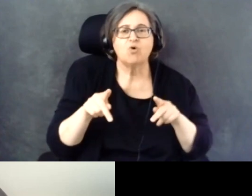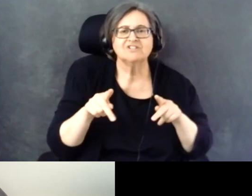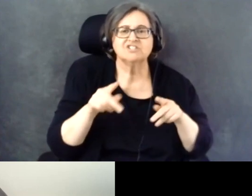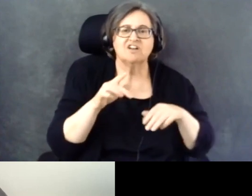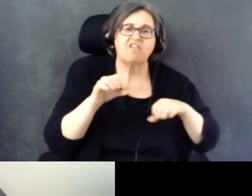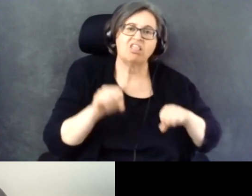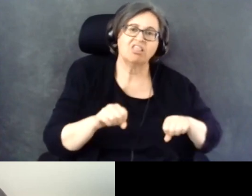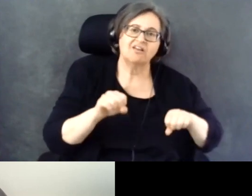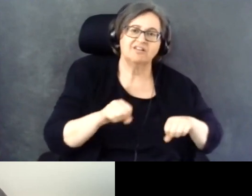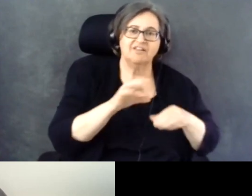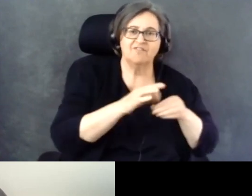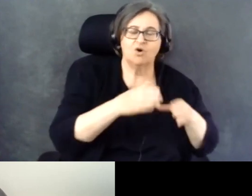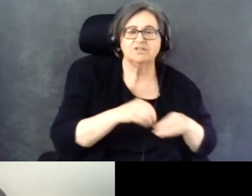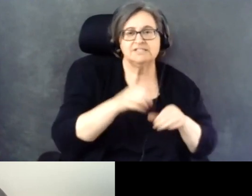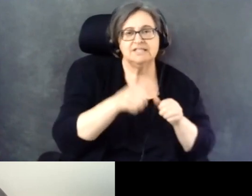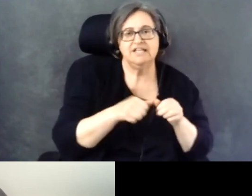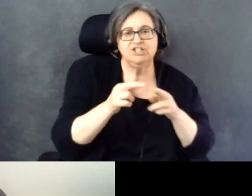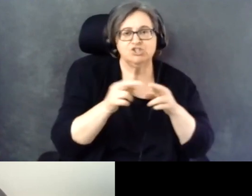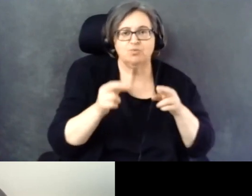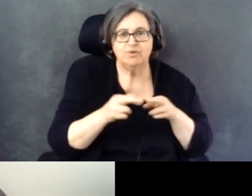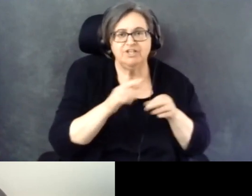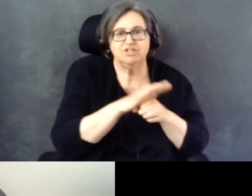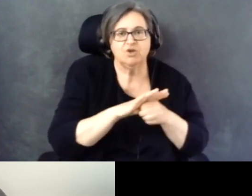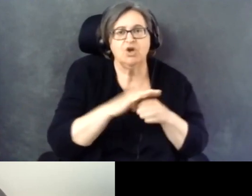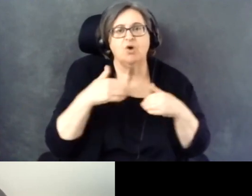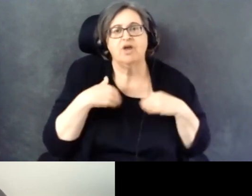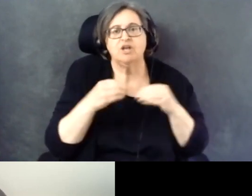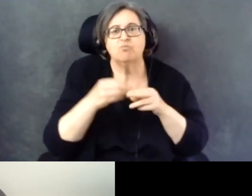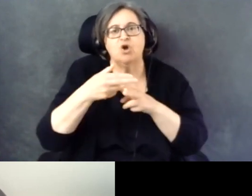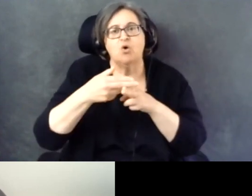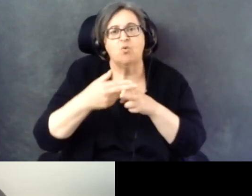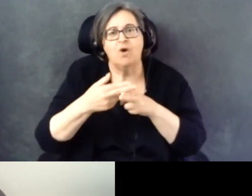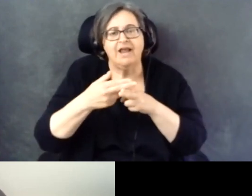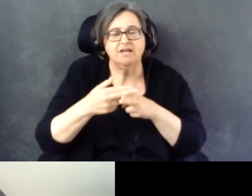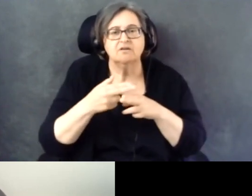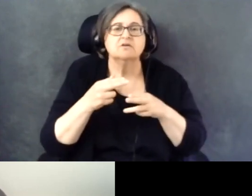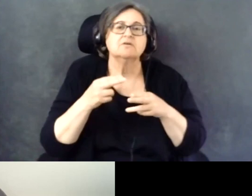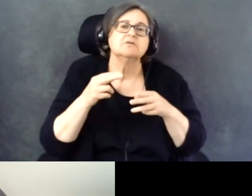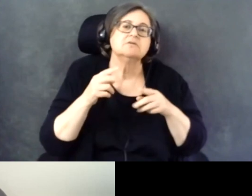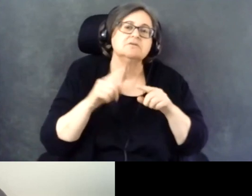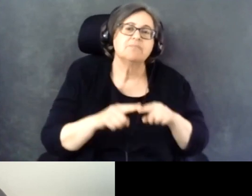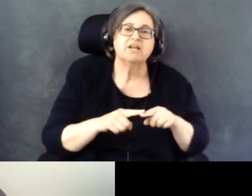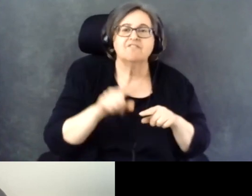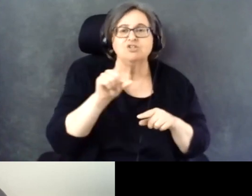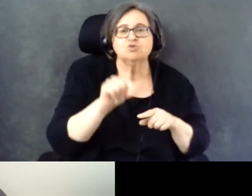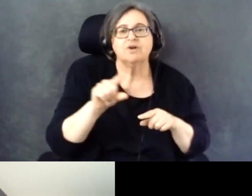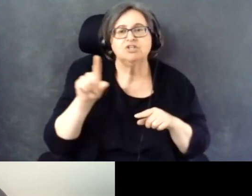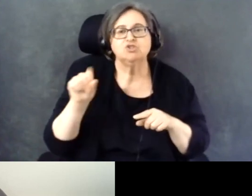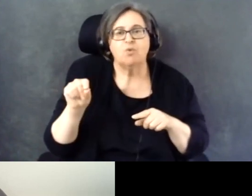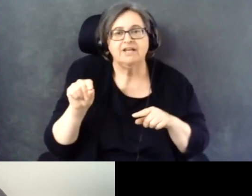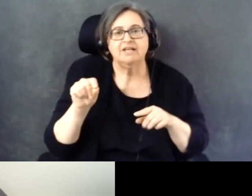And there were some further waiting based on 2020 exit polls to try to make sure the